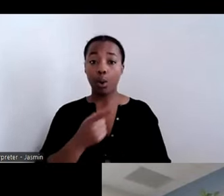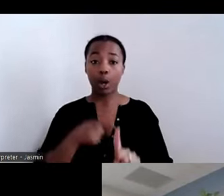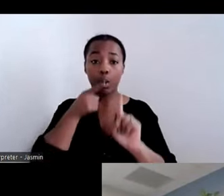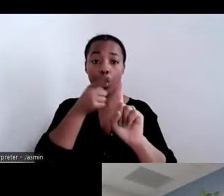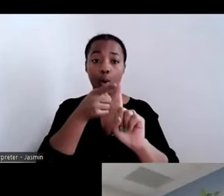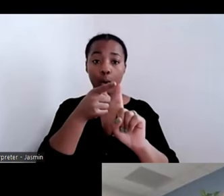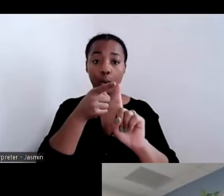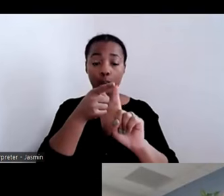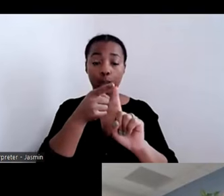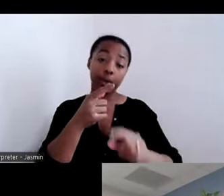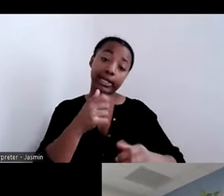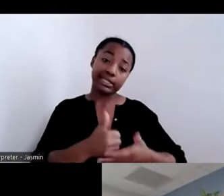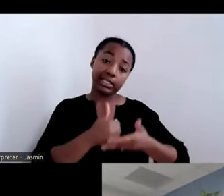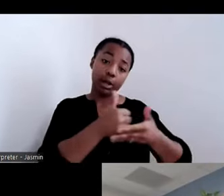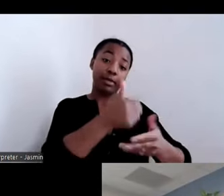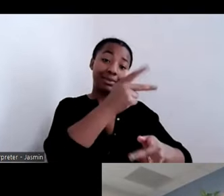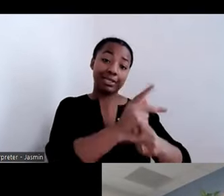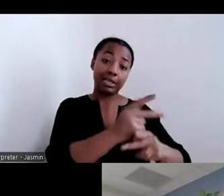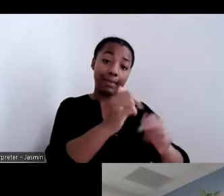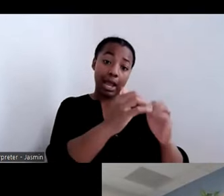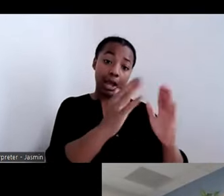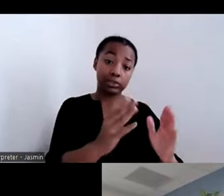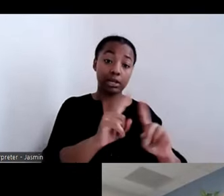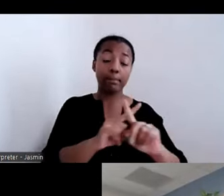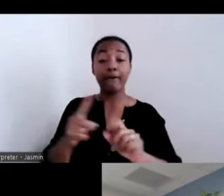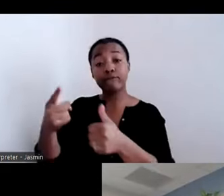but first we have to turn the house into a home.